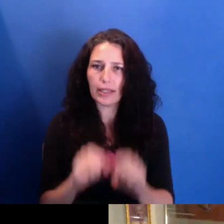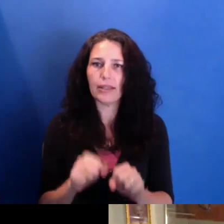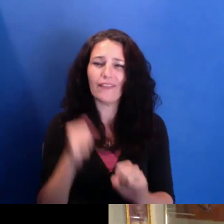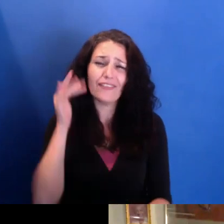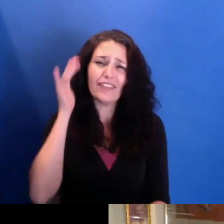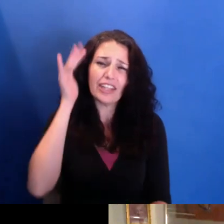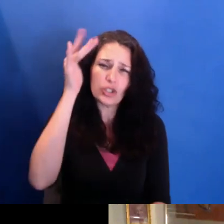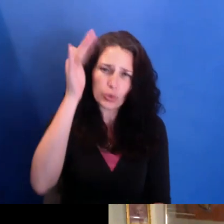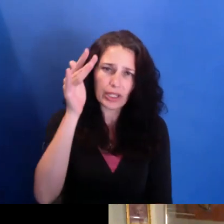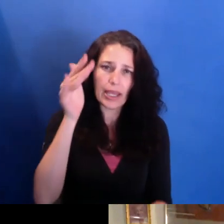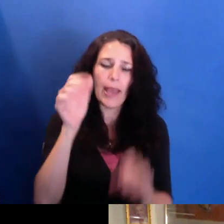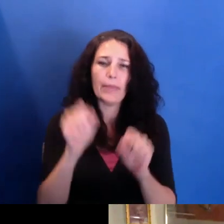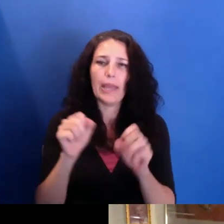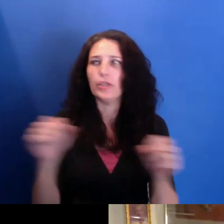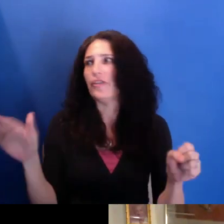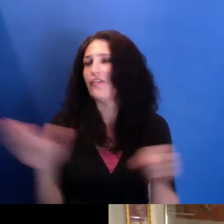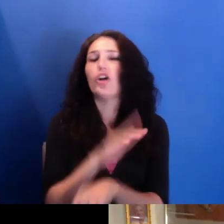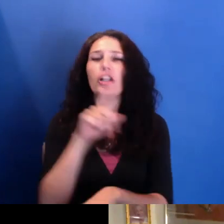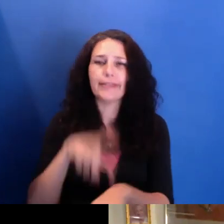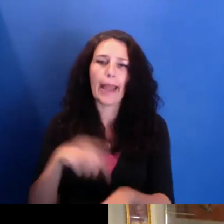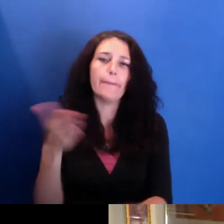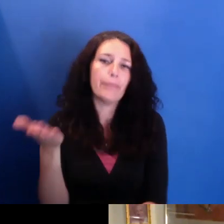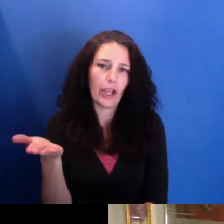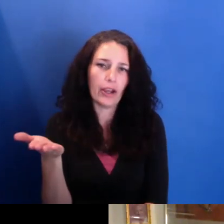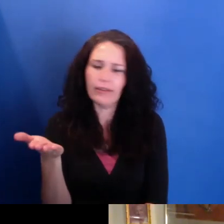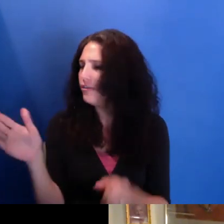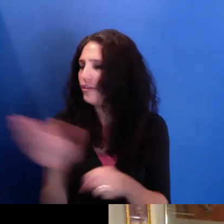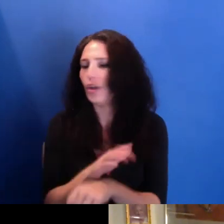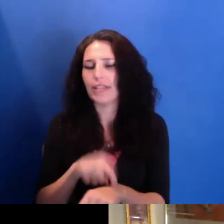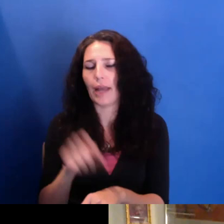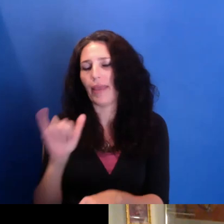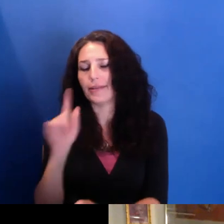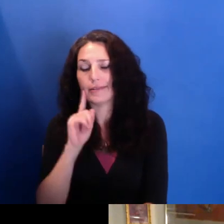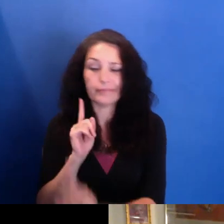you know, spend our full time, devote full time to doing that.